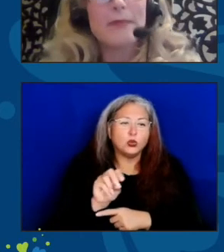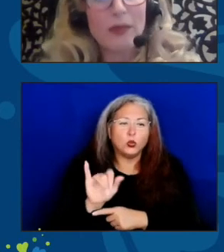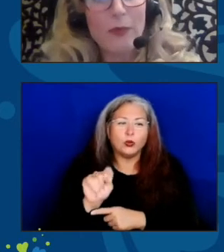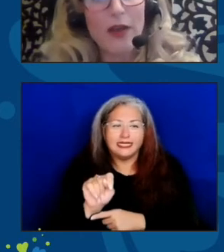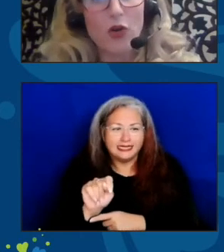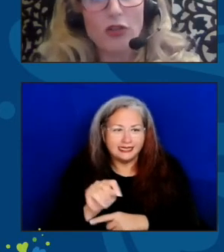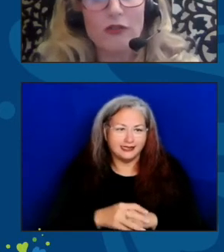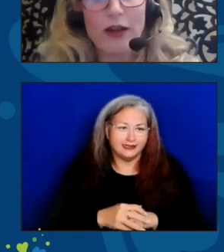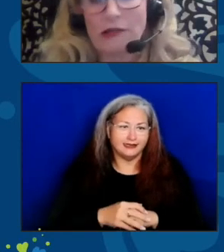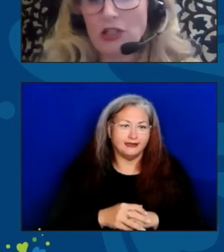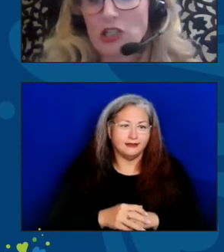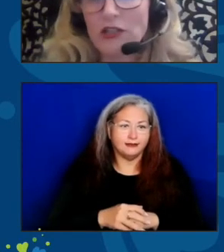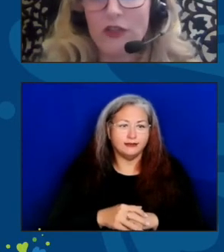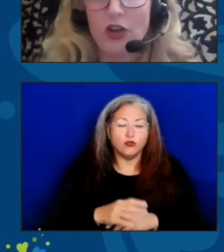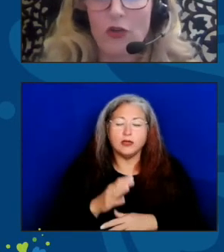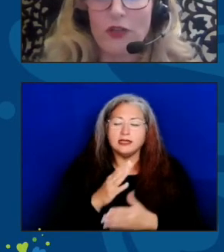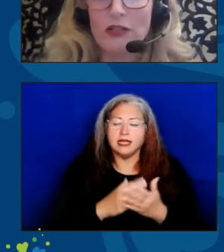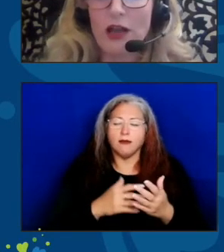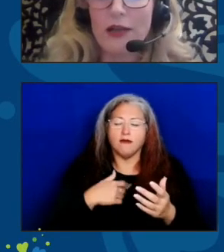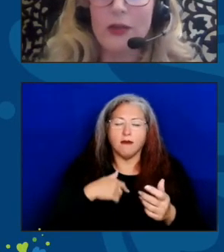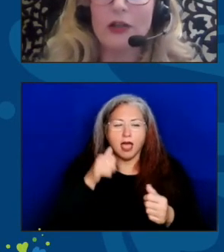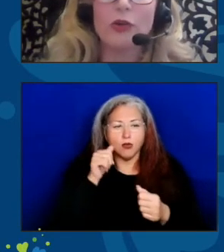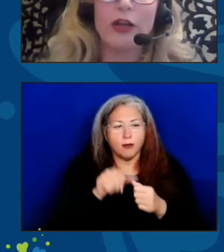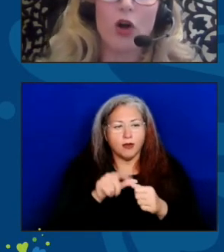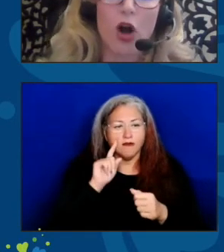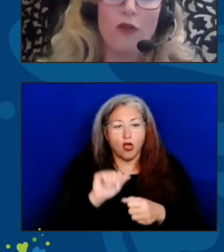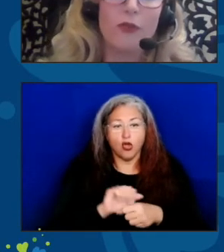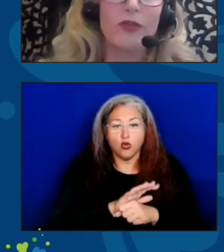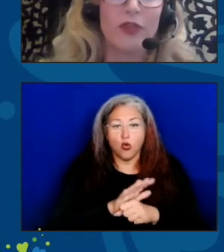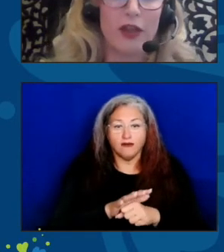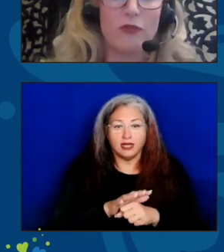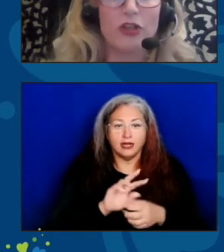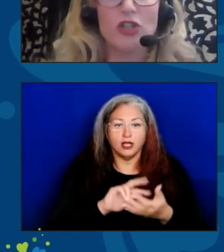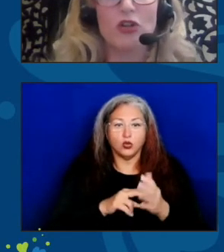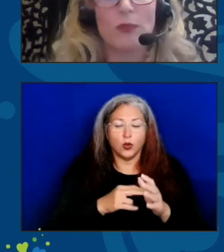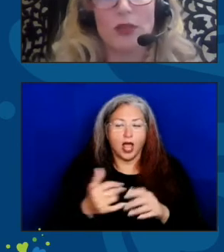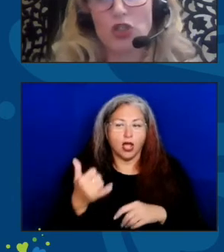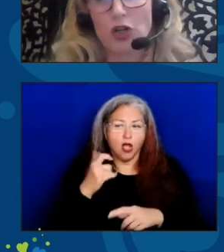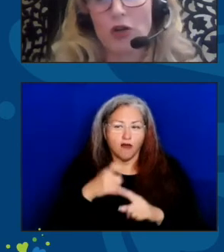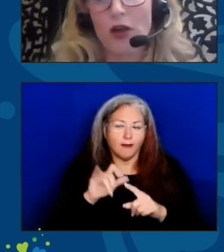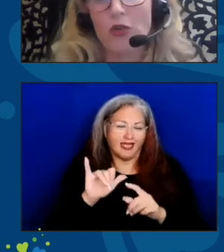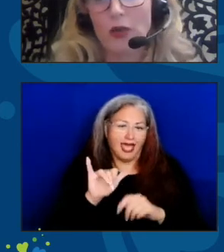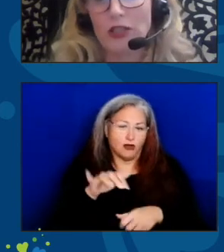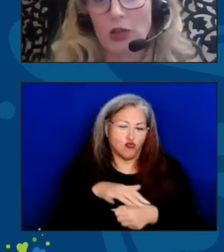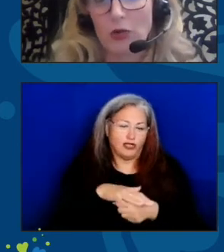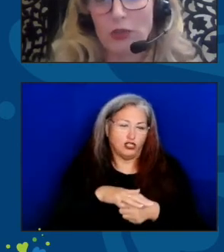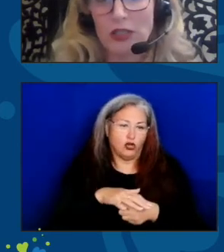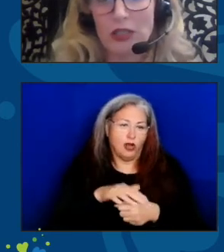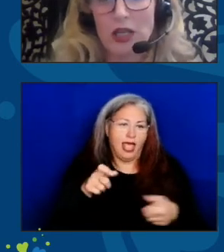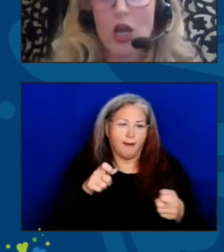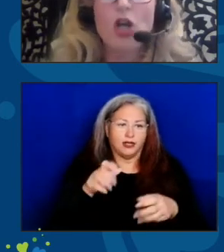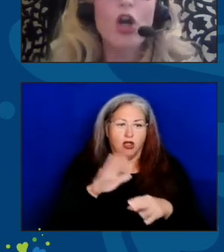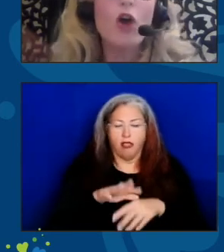Some of my early recollections of the COVID time include a call from the then, Regional Administrator on the West Coast,